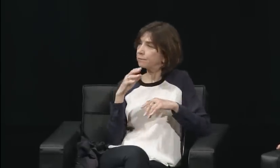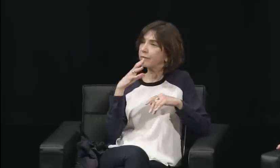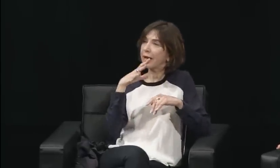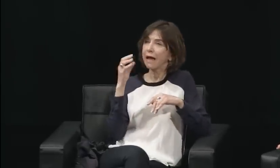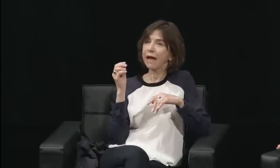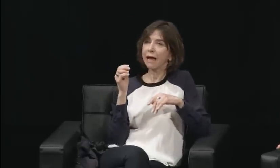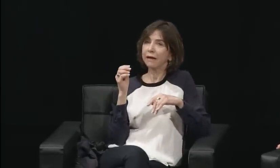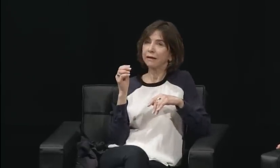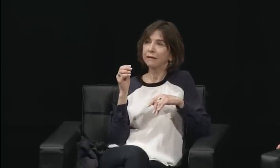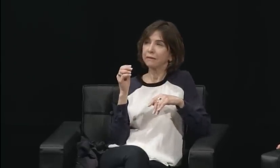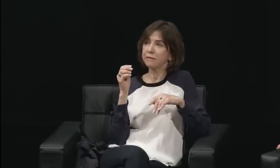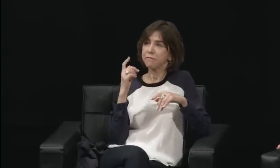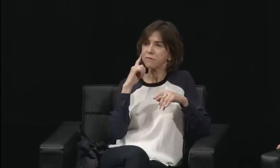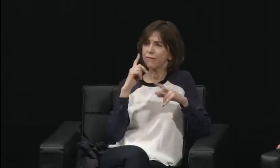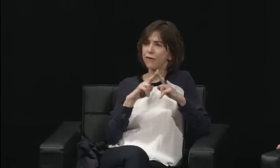and she talked about it in depth,